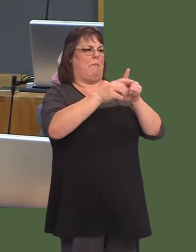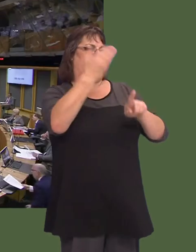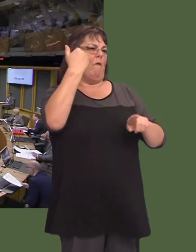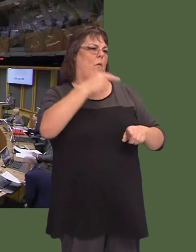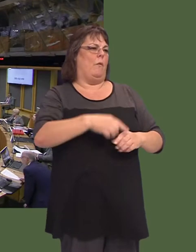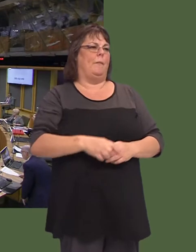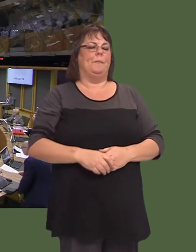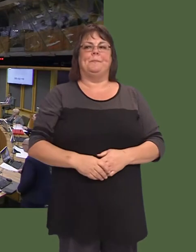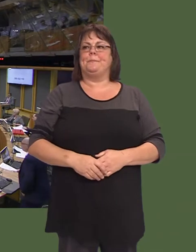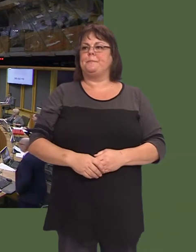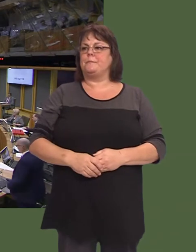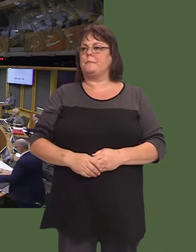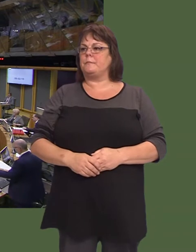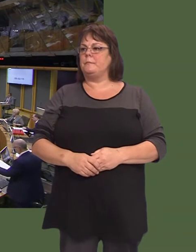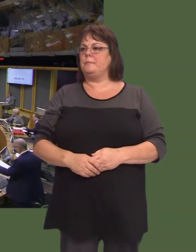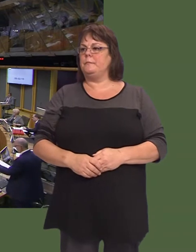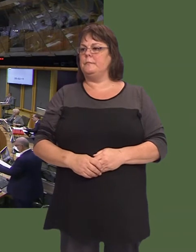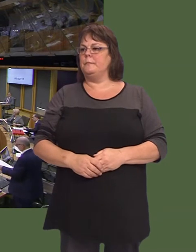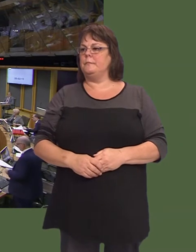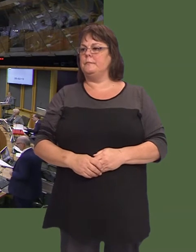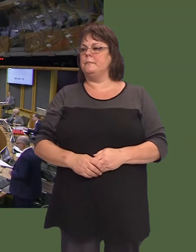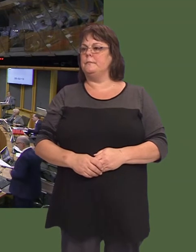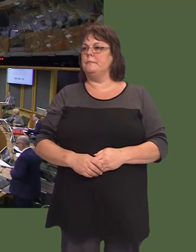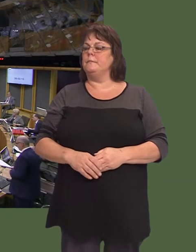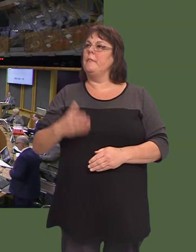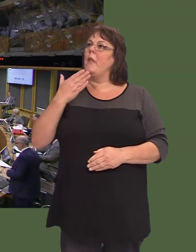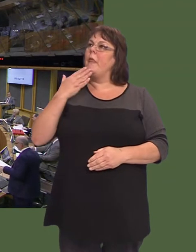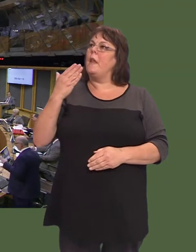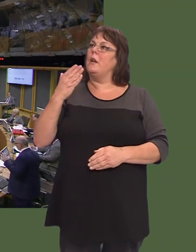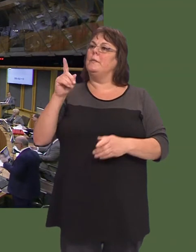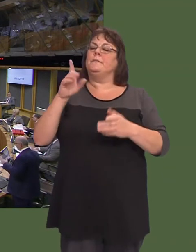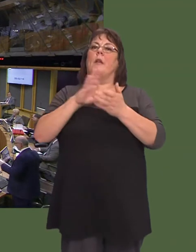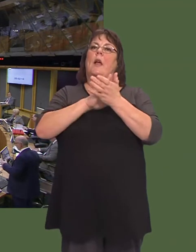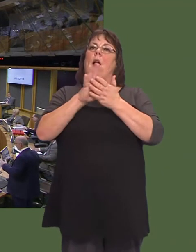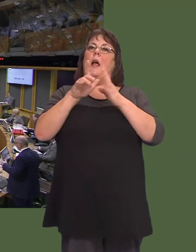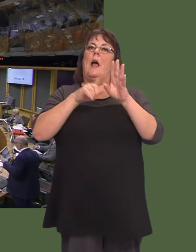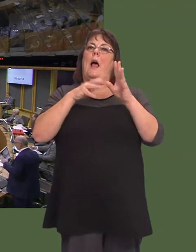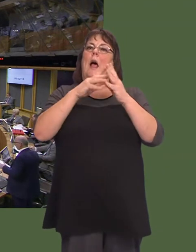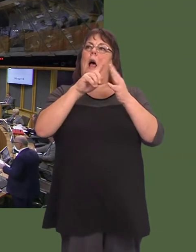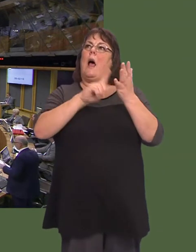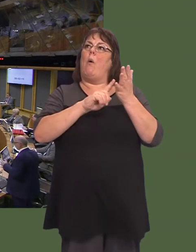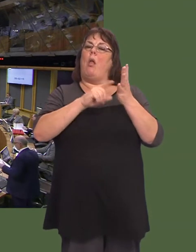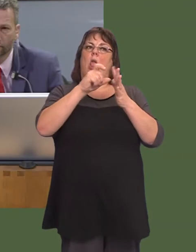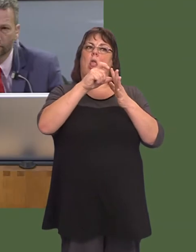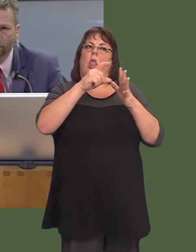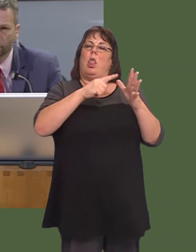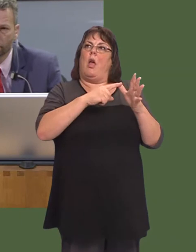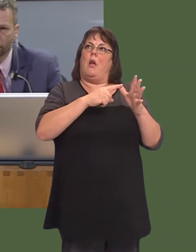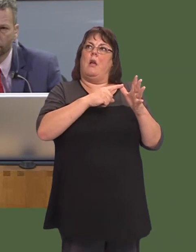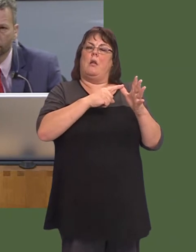Paul Davies: Prif Weinidog, yn Ùl bwrdd iechyd prifysgol Hywel Dda, maent wedi wynebu mwy o broblemau recriwtio yn ysbyty Llwynhelyg dros y blynyddoedd diwethaf oherwydd, medden